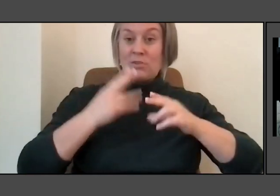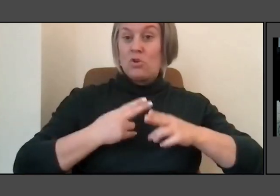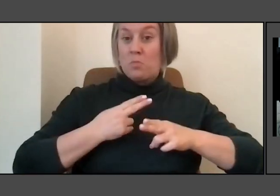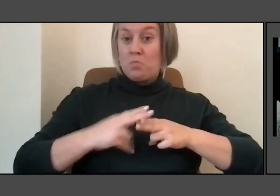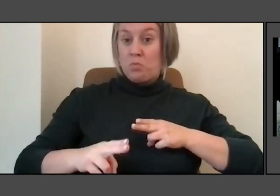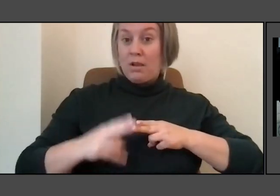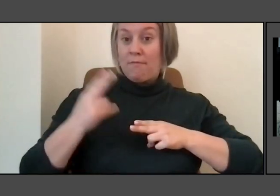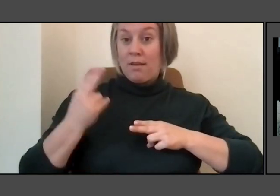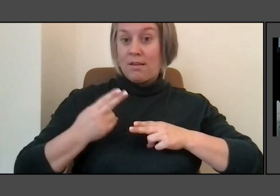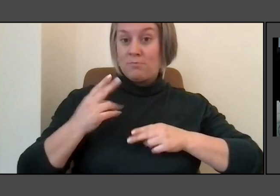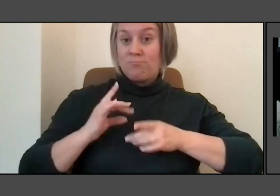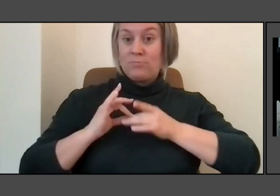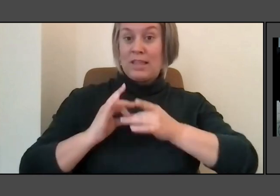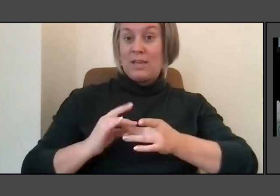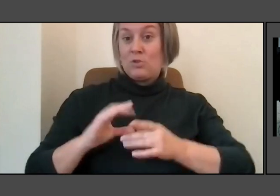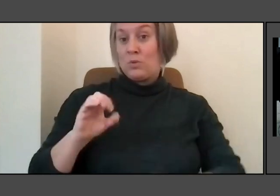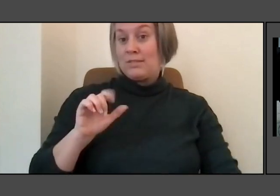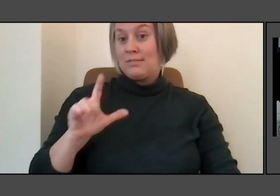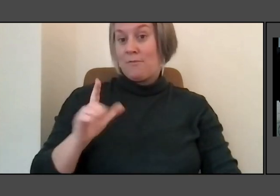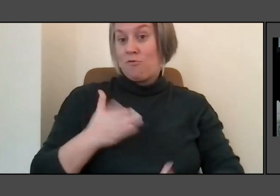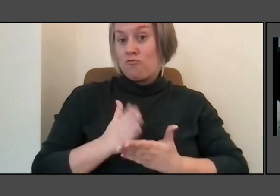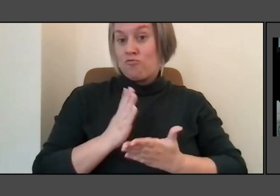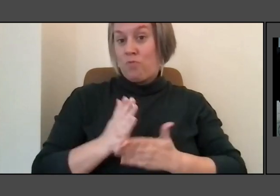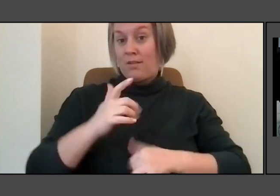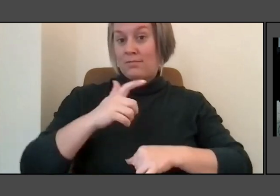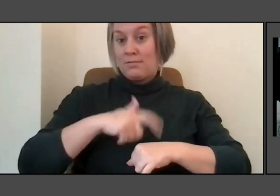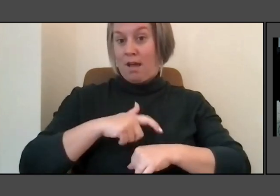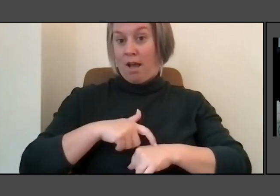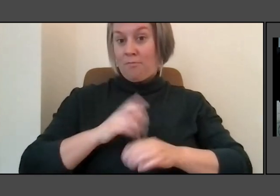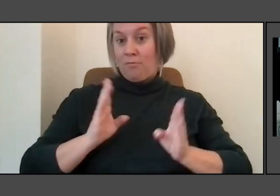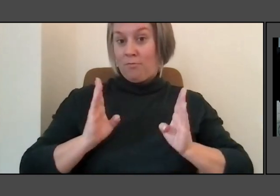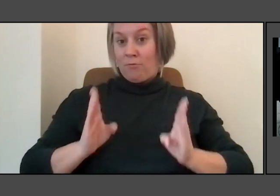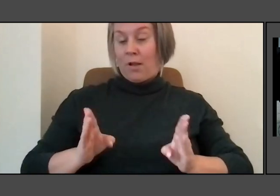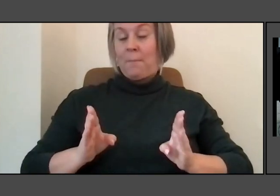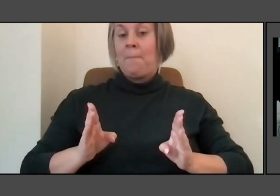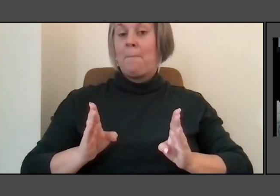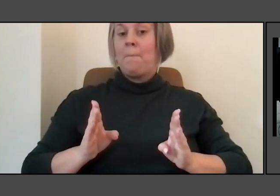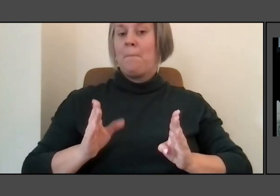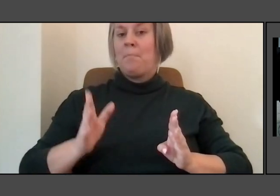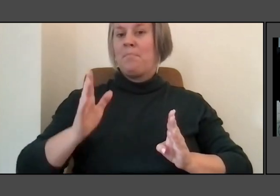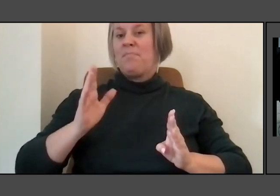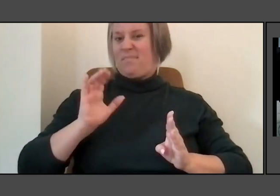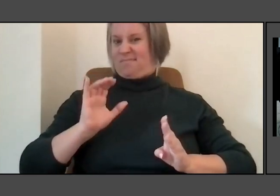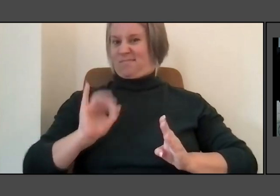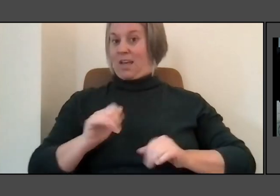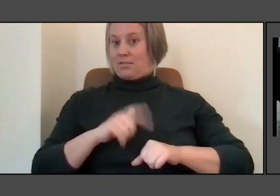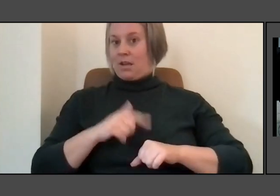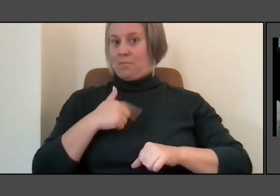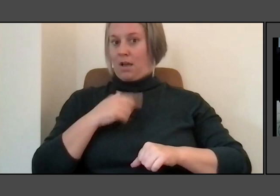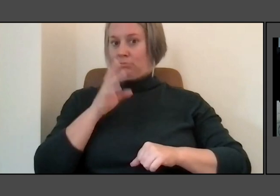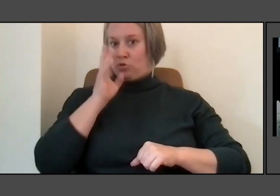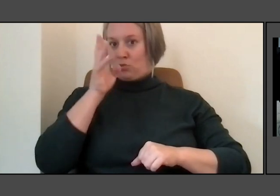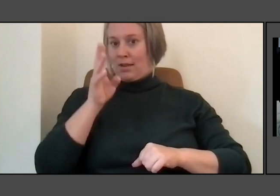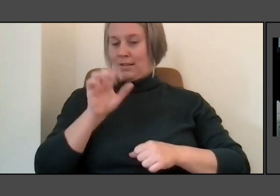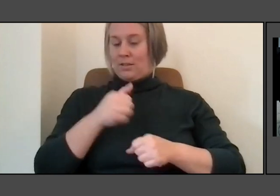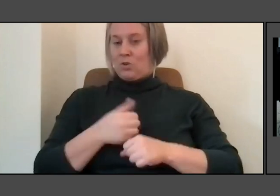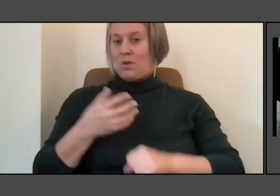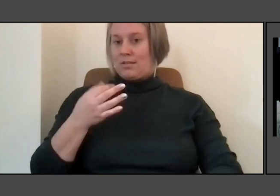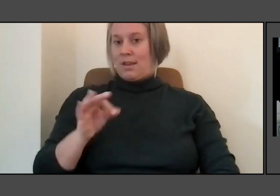era that at that time it was 1989, People hadn't been taught. I had not been taught this in school.